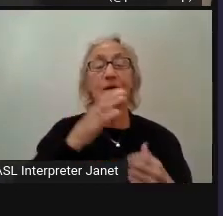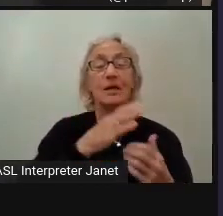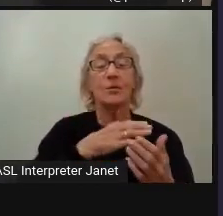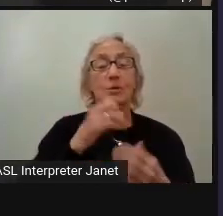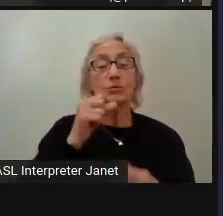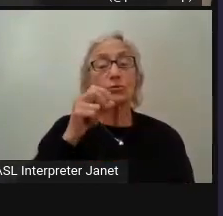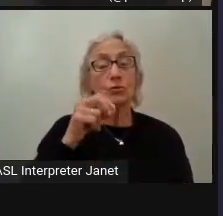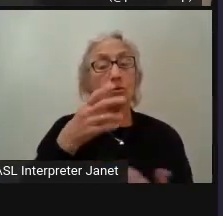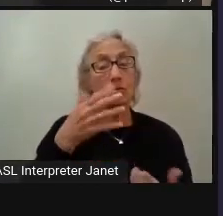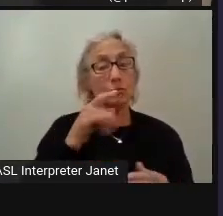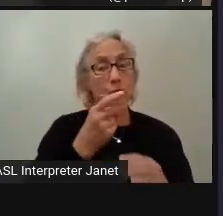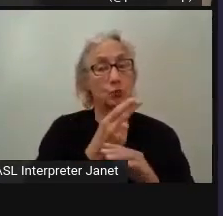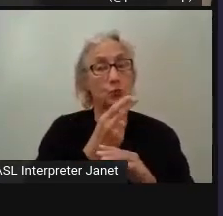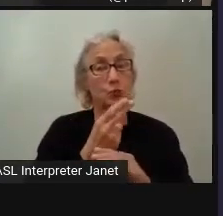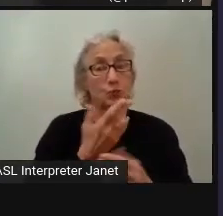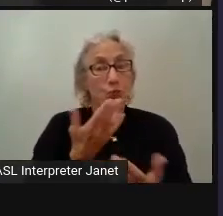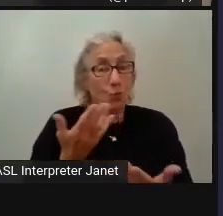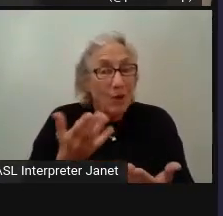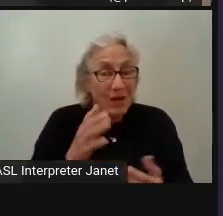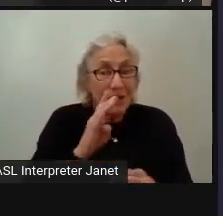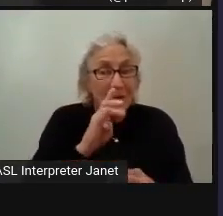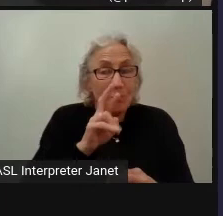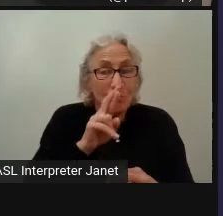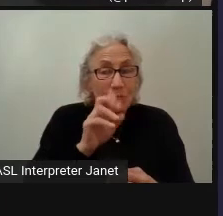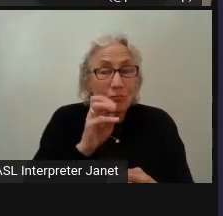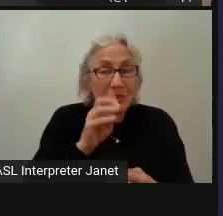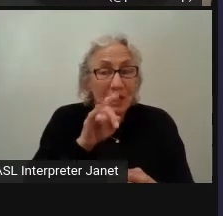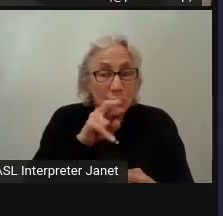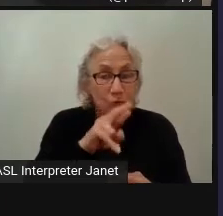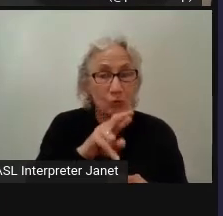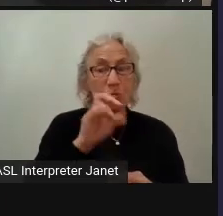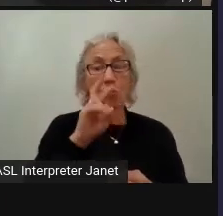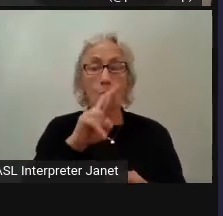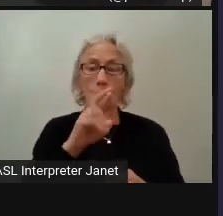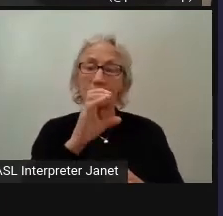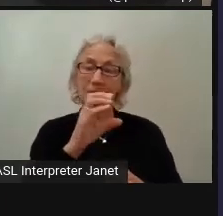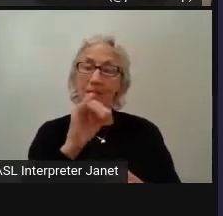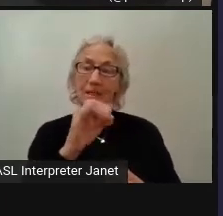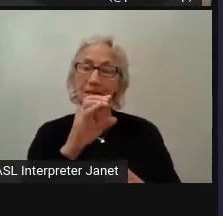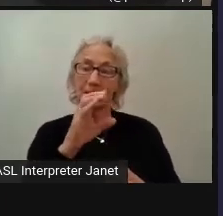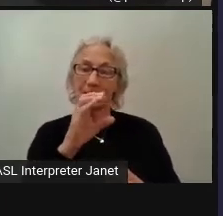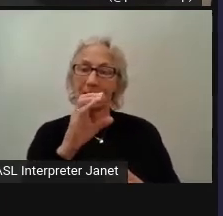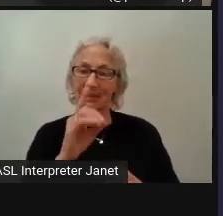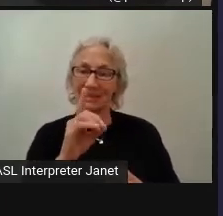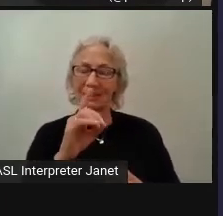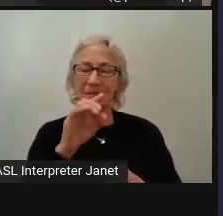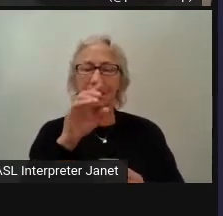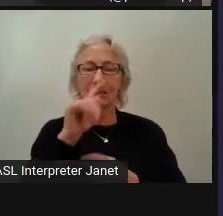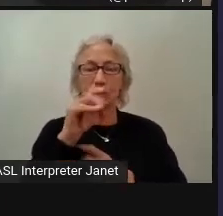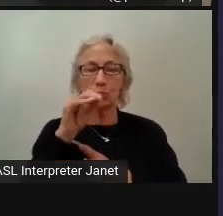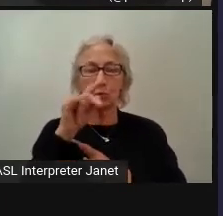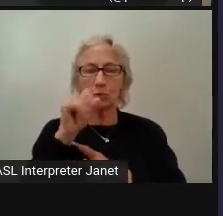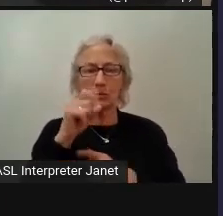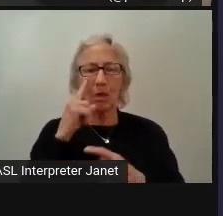What should we use, browser or CI/CD tools? The answer is, in IT, in most cases we would use the term,